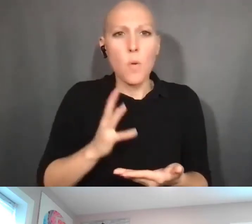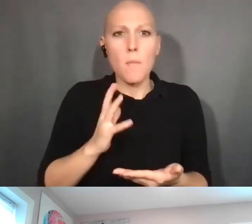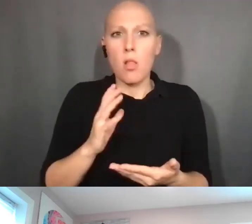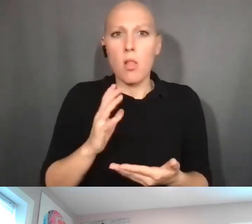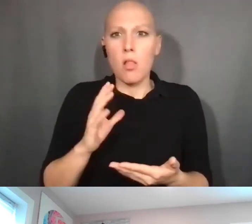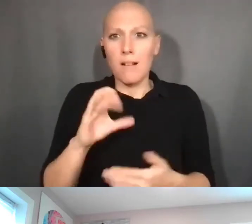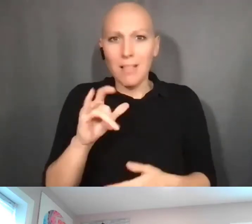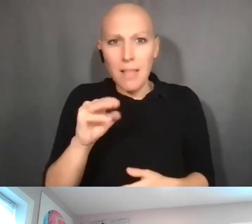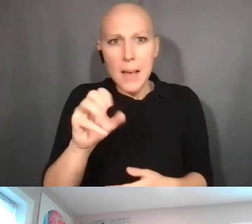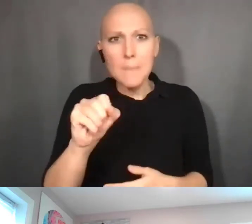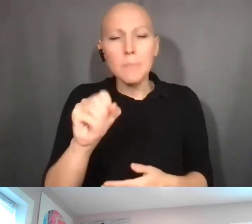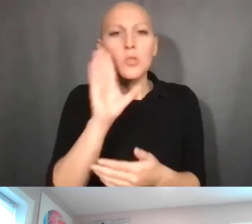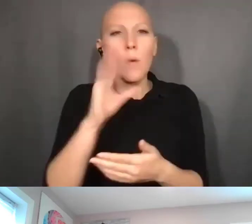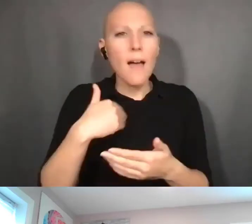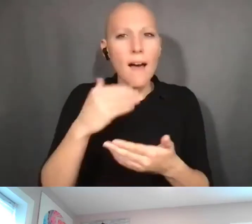It's going to have, perhaps, some data.